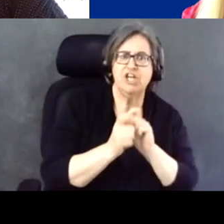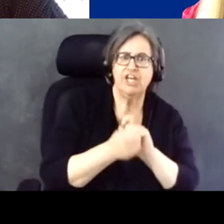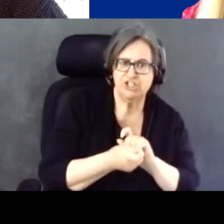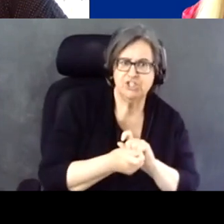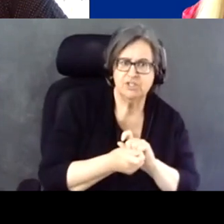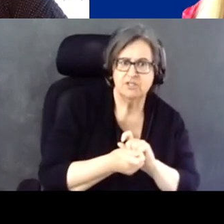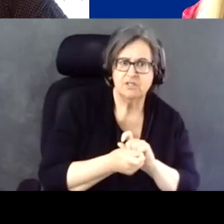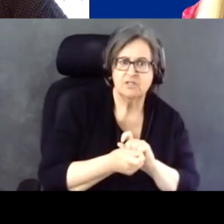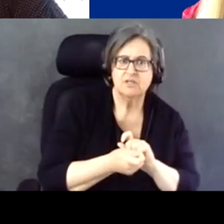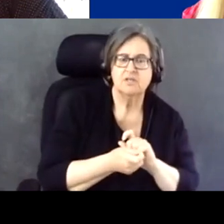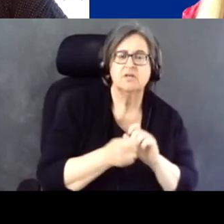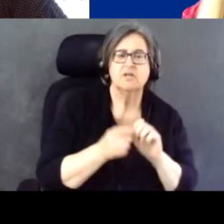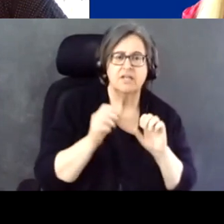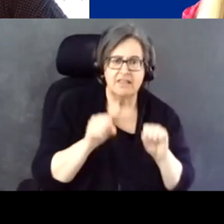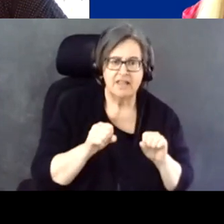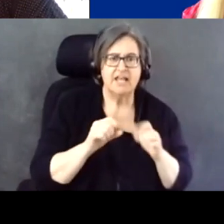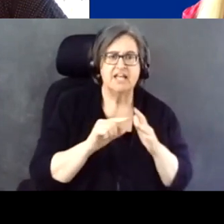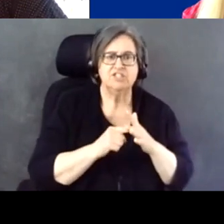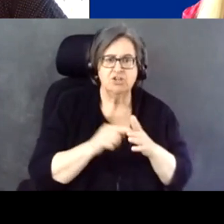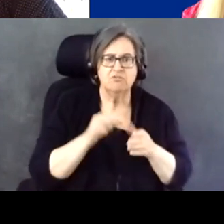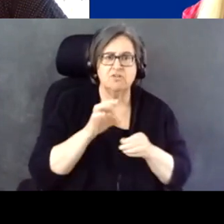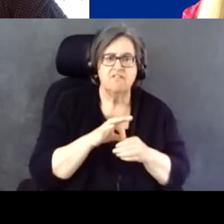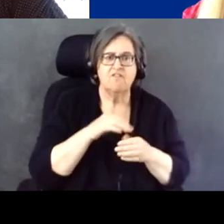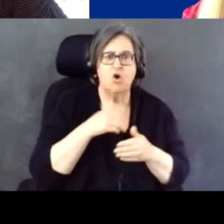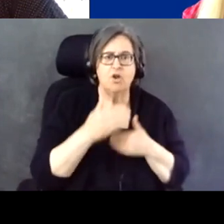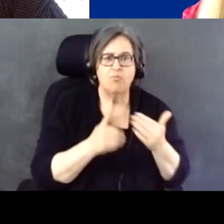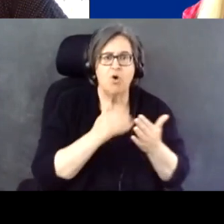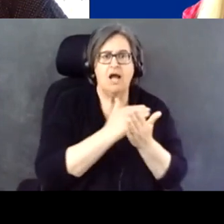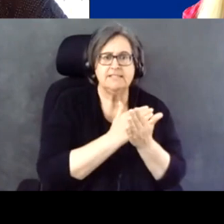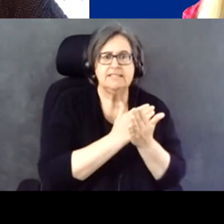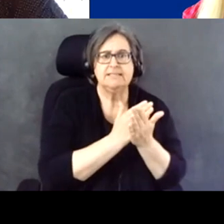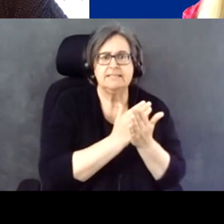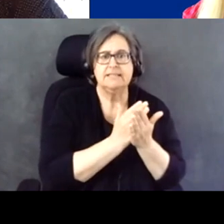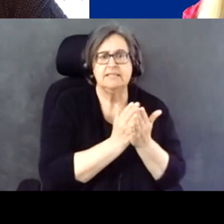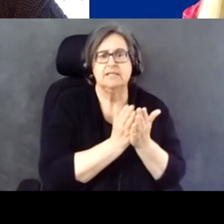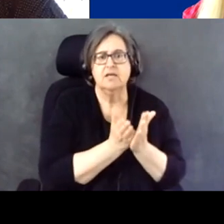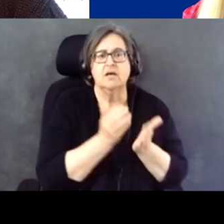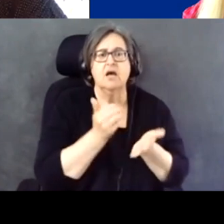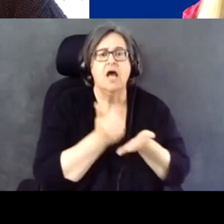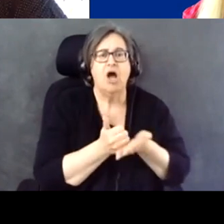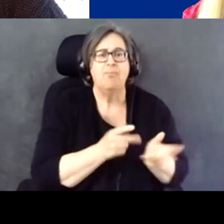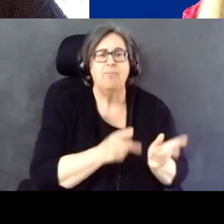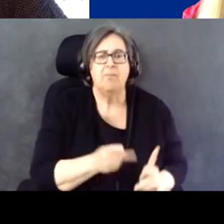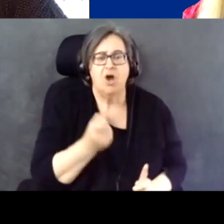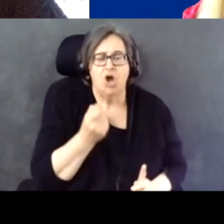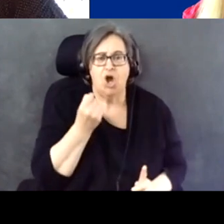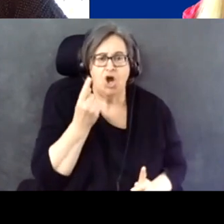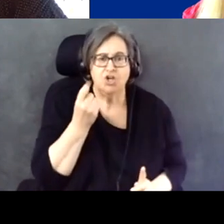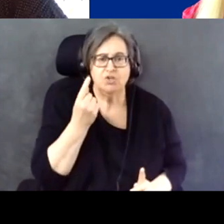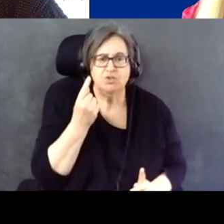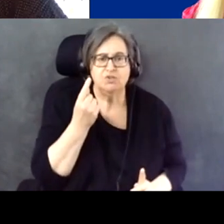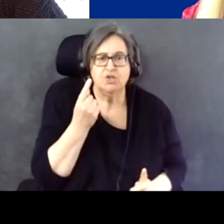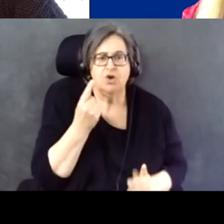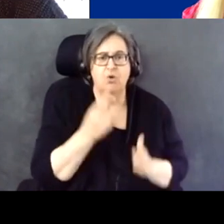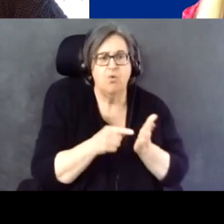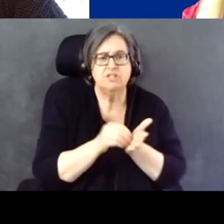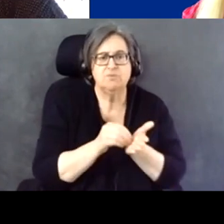take it through the voting process, help people understand what are in the bills.